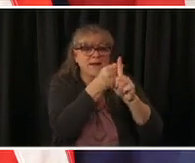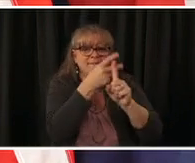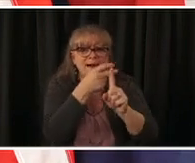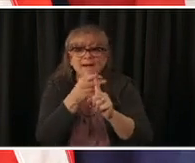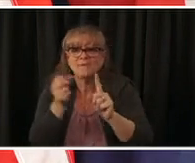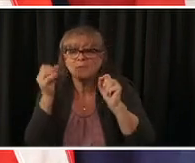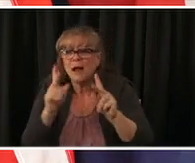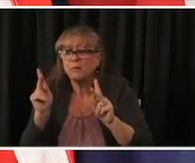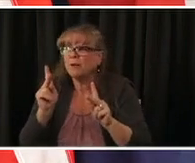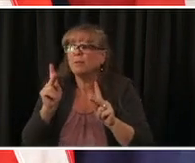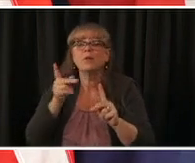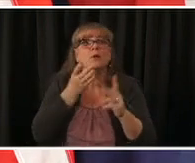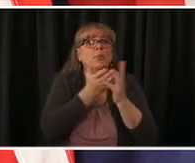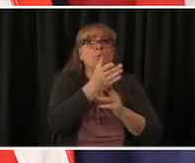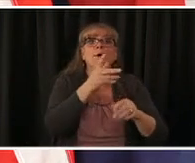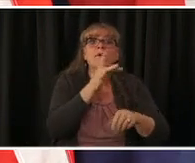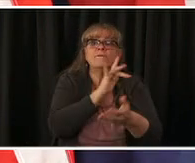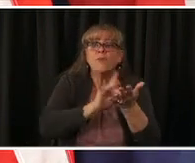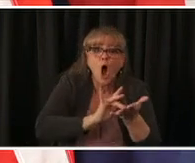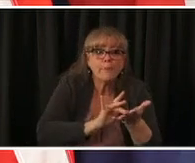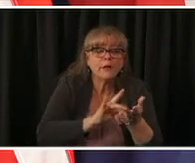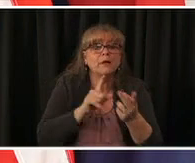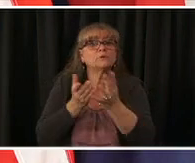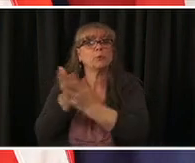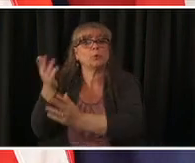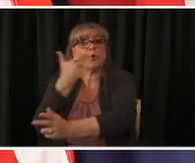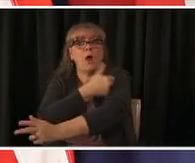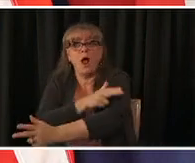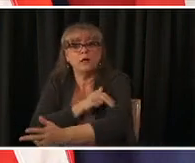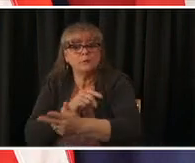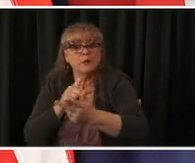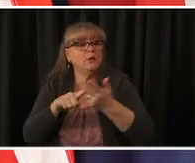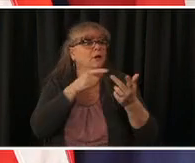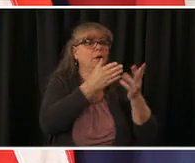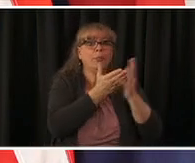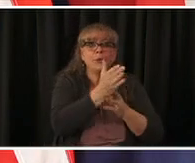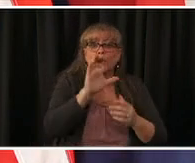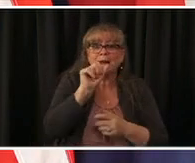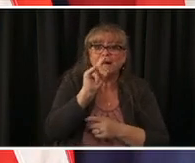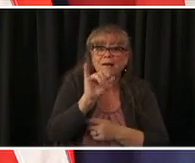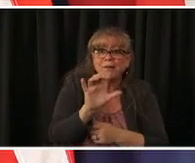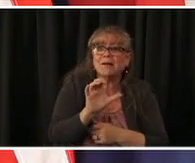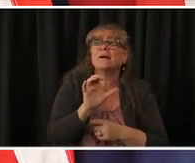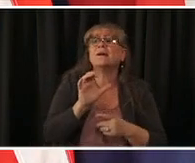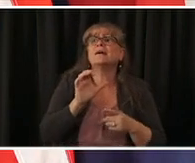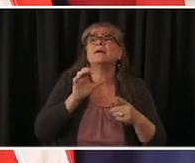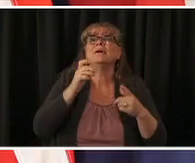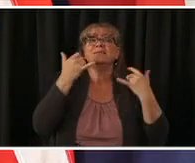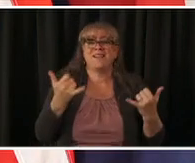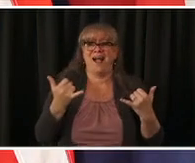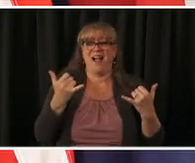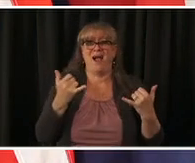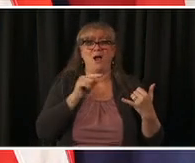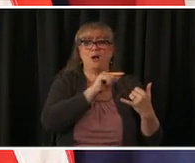larger scale clinics and we know that all of colorado uh wants access to the vaccine and